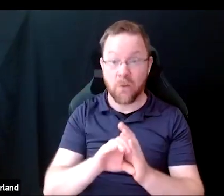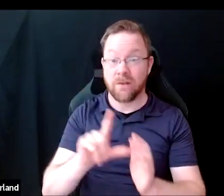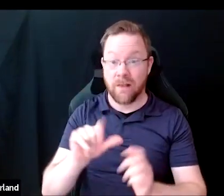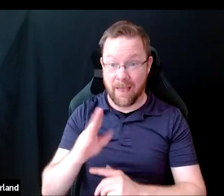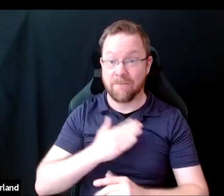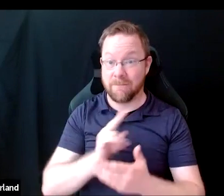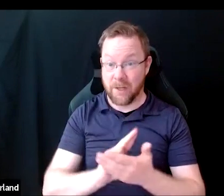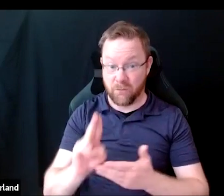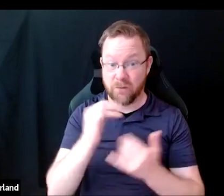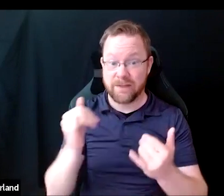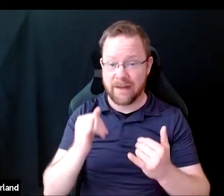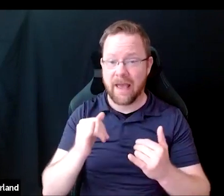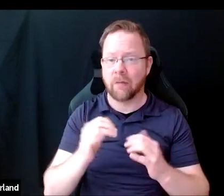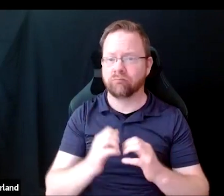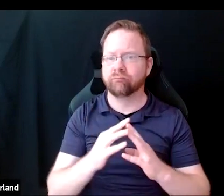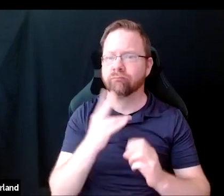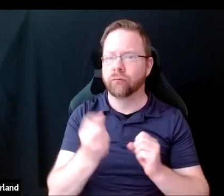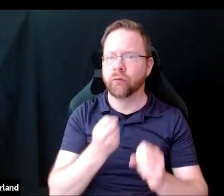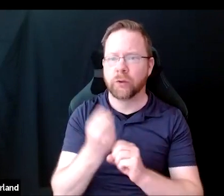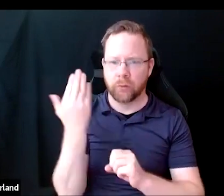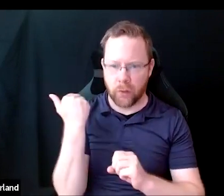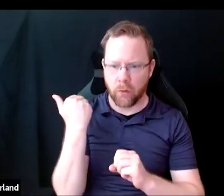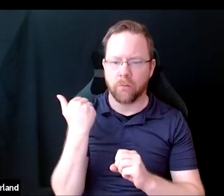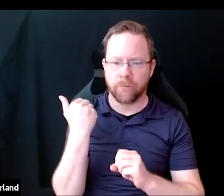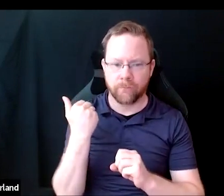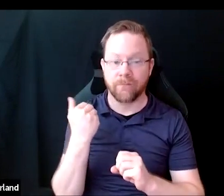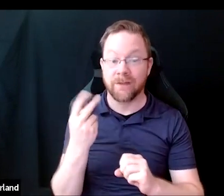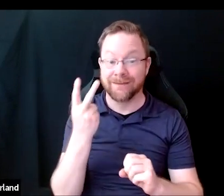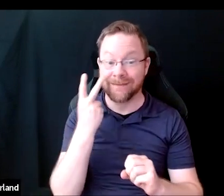It was built about two years ago. We see that the walkways are flooded,